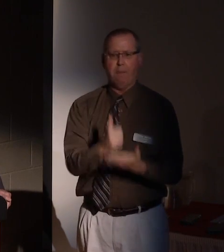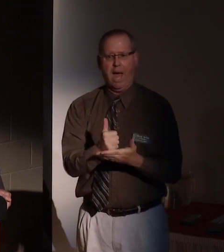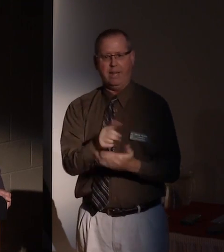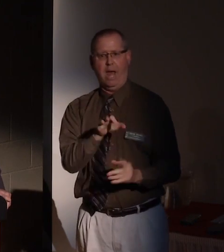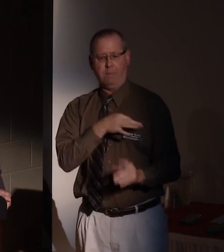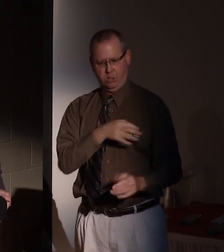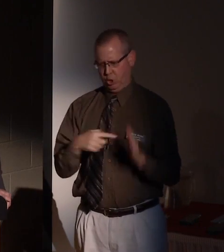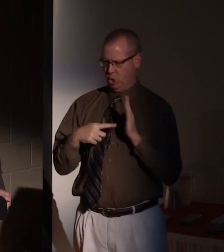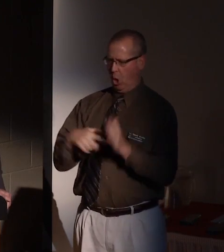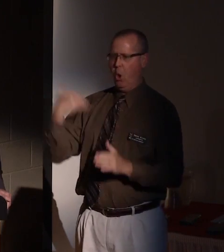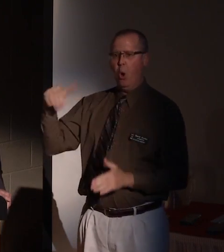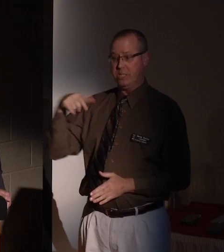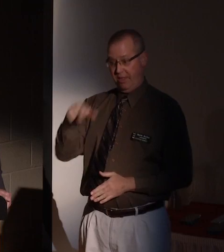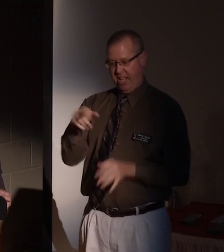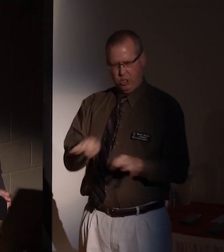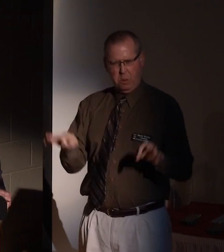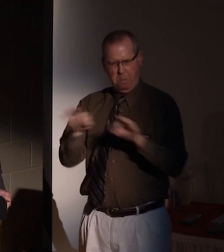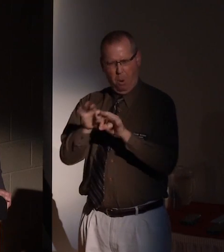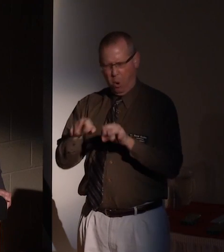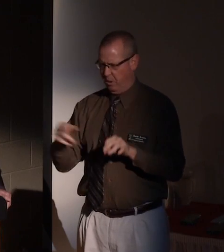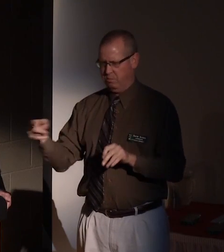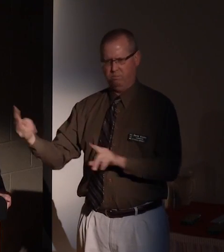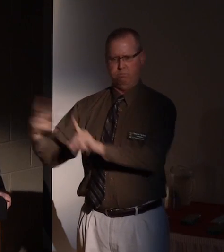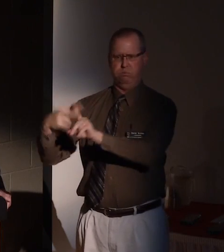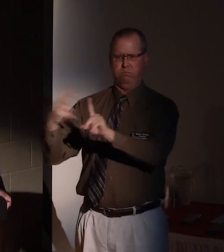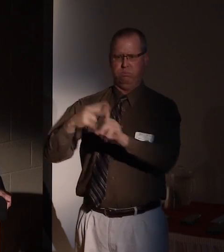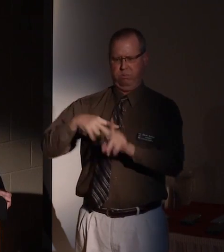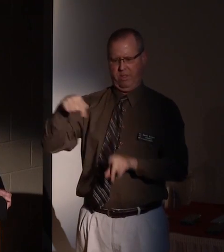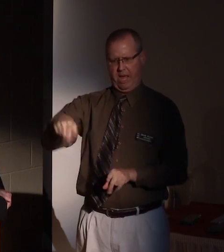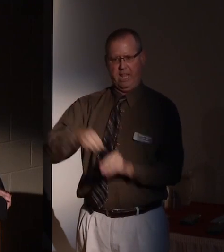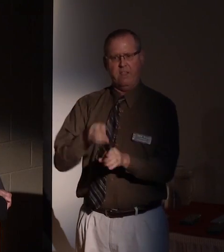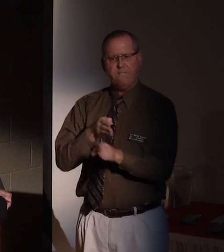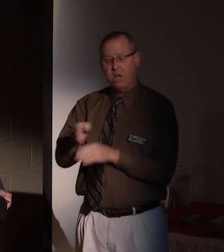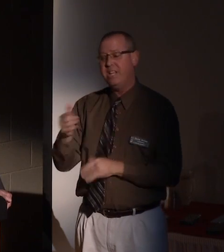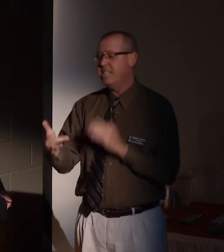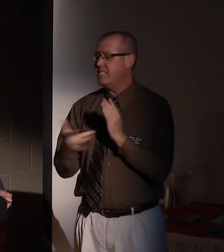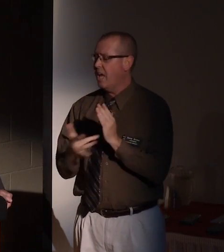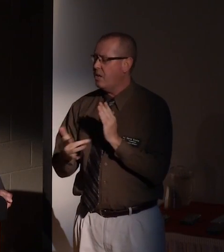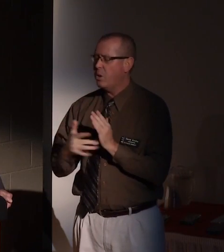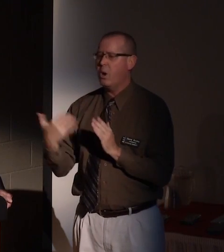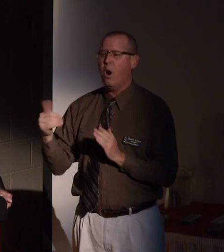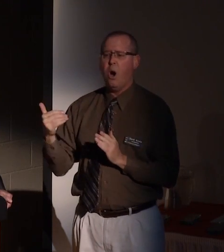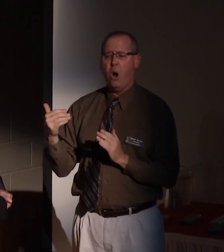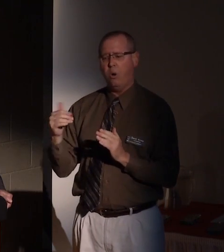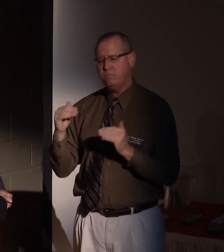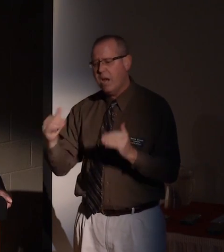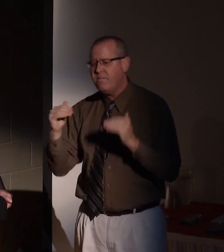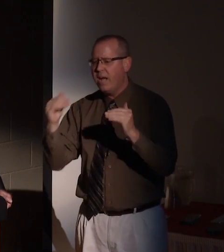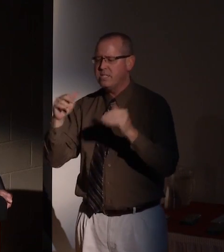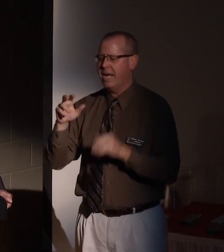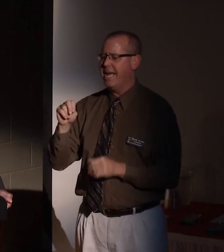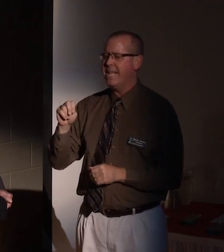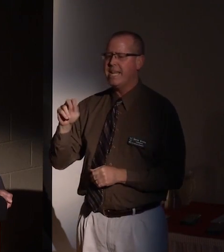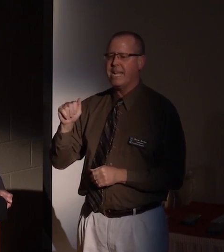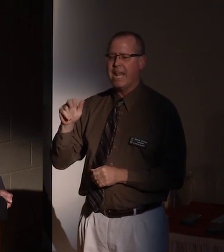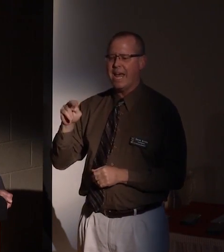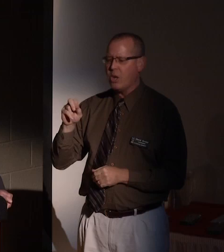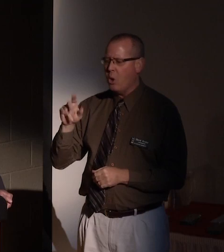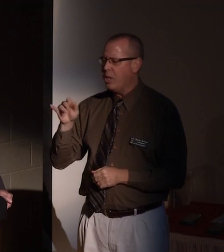a good indicator of its importance in the field. Hits technical advances in nanolithography have made an